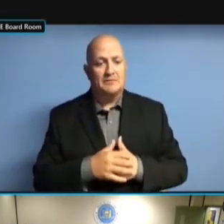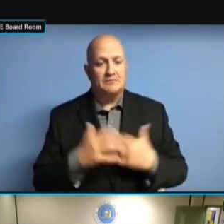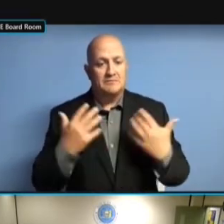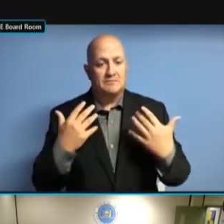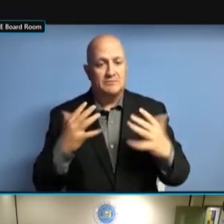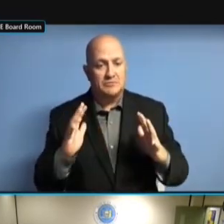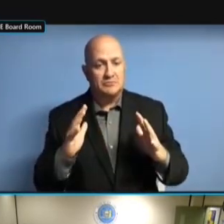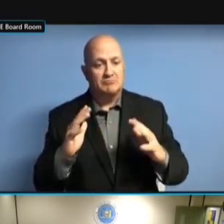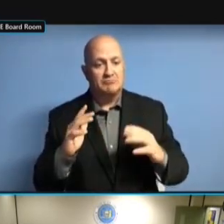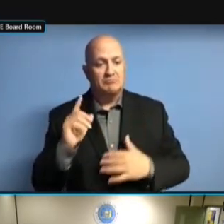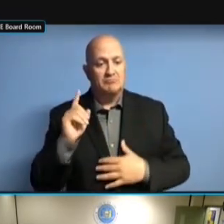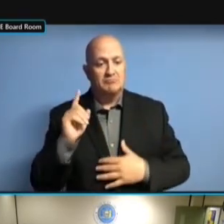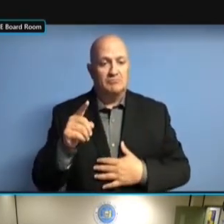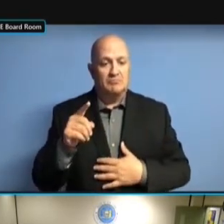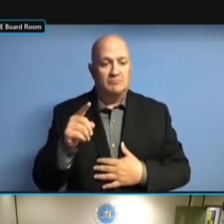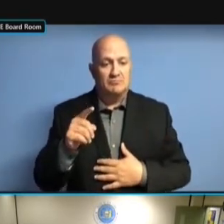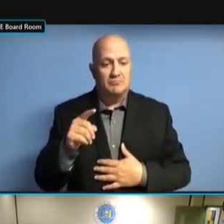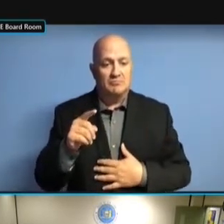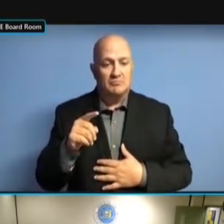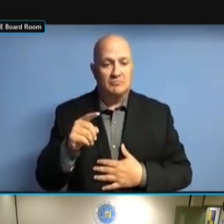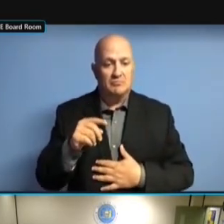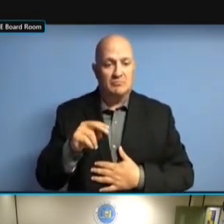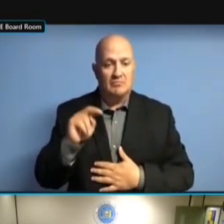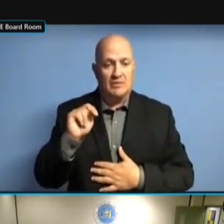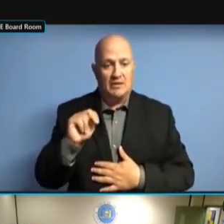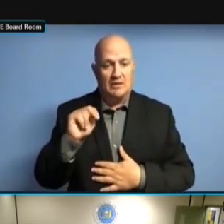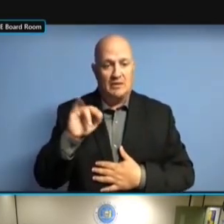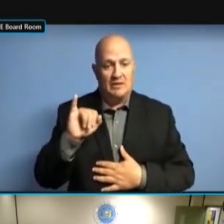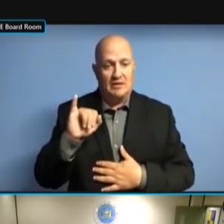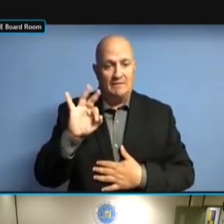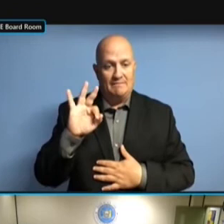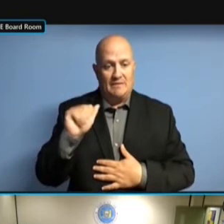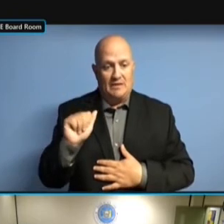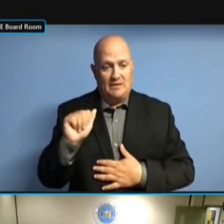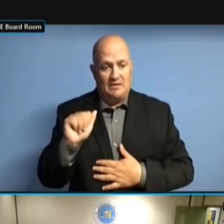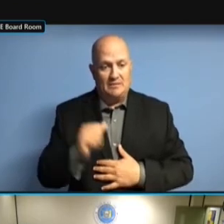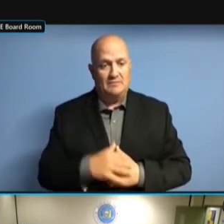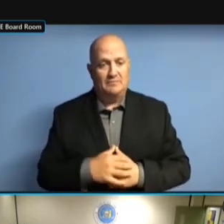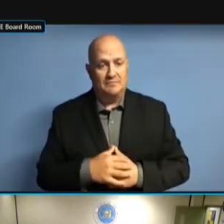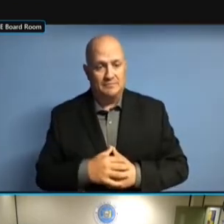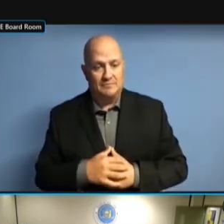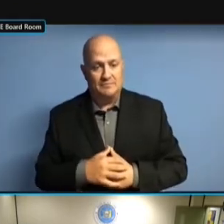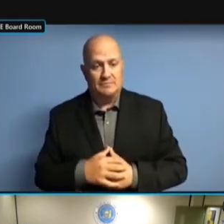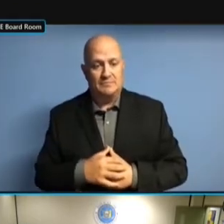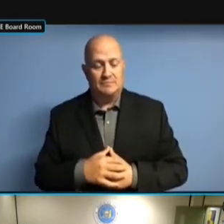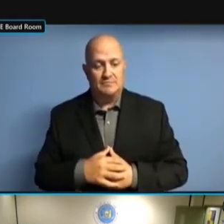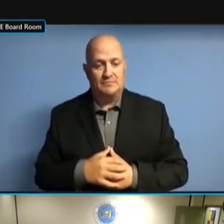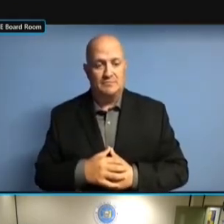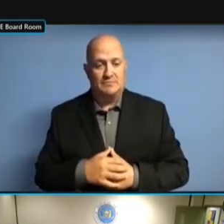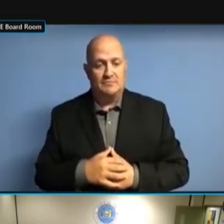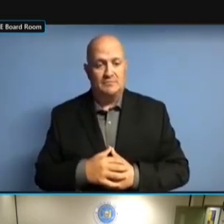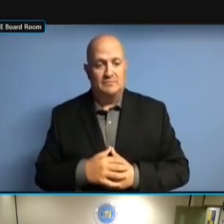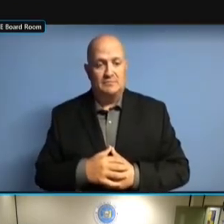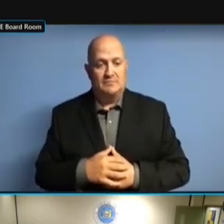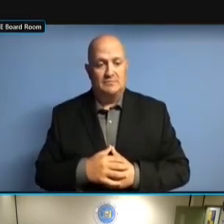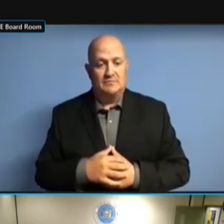WE ALSO BOTH ATTENDED THE VIRTUAL NYCED WE ALSO BOTH ATTENDED THE VIRTUAL NYCED CONFERENCE. VIRTUAL NYCED CONFERENCE. VIRTUAL NYCED CONFERENCE. I VIRTUAL NYCED CONFERENCE. I THINK VIRTUAL NYCED CONFERENCE. I THINK TODD VIRTUAL NYCED CONFERENCE. I THINK TODD DID VIRTUAL NYCED CONFERENCE. I THINK TODD DID A VIRTUAL NYCED CONFERENCE. I THINK TODD DID A LOT VIRTUAL NYCED CONFERENCE. I THINK TODD DID A LOT OF VIRTUAL NYCED CONFERENCE. I THINK TODD DID A LOT OF IT, I THINK TODD DID A LOT OF IT, I THINK TODD DID A LOT OF IT, I'M I THINK TODD DID A LOT OF IT, I'M NOT I THINK TODD DID A LOT OF IT, I'M NOT GOING I THINK TODD DID A LOT OF IT, I'M NOT GOING TO I THINK TODD DID A LOT OF IT, I'M NOT GOING TO BELABOR I THINK TODD DID A LOT OF IT, I'M NOT GOING TO BELABOR ABOUT I'M NOT GOING TO BELABOR ABOUT I'M NOT GOING TO BELABOR ABOUT THE I'M NOT GOING TO BELABOR ABOUT THE REPORT, I'M NOT GOING TO BELABOR ABOUT THE REPORT, BUT I'M NOT GOING TO BELABOR ABOUT THE REPORT, BUT WE'RE I'M NOT GOING TO BELABOR ABOUT THE REPORT, BUT WE'RE ALSO THE REPORT, BUT WE'RE ALSO THE REPORT, BUT WE'RE ALSO ATTENDING THE REPORT, BUT WE'RE ALSO ATTENDING THE